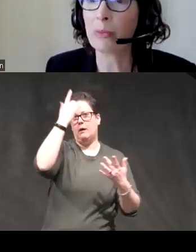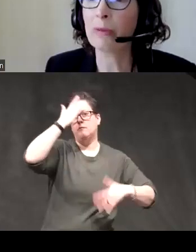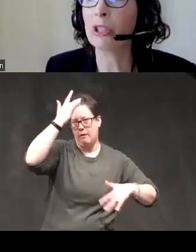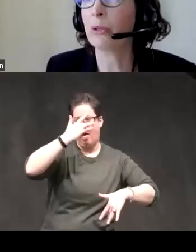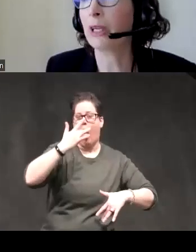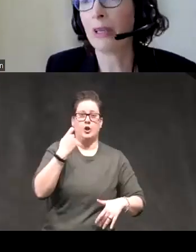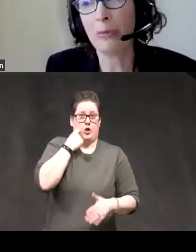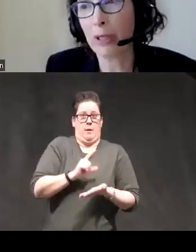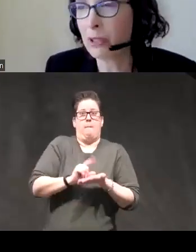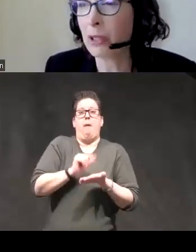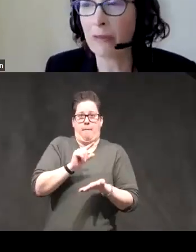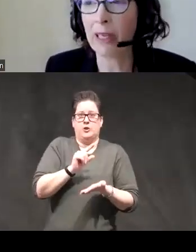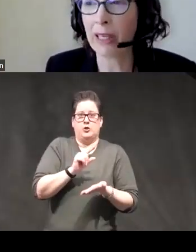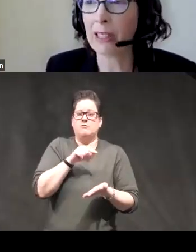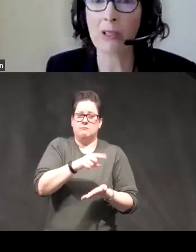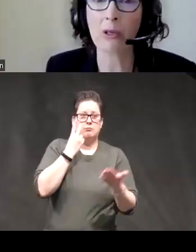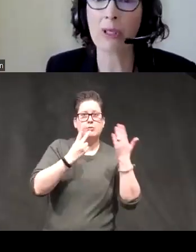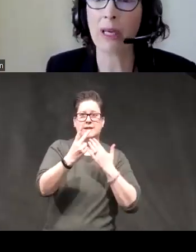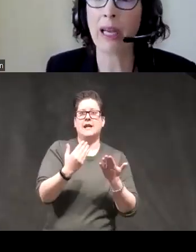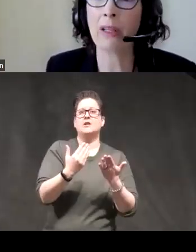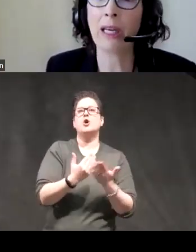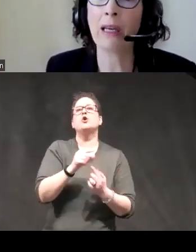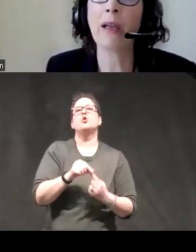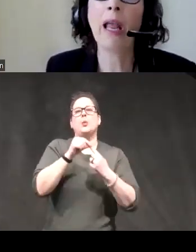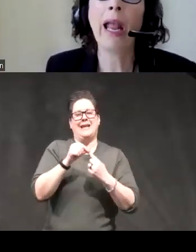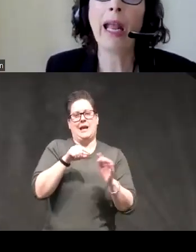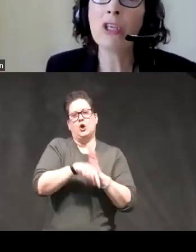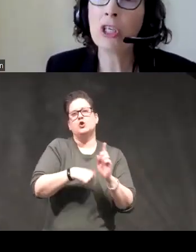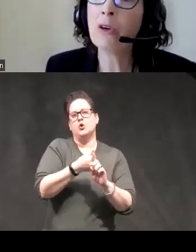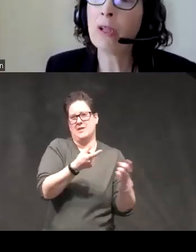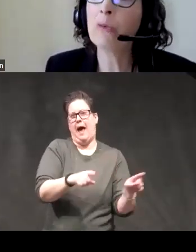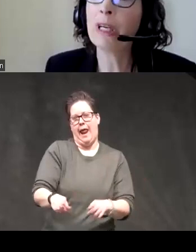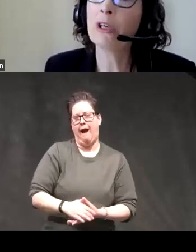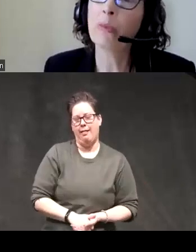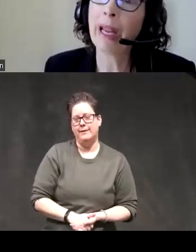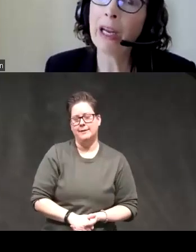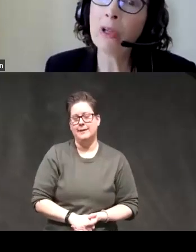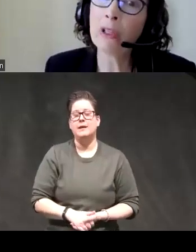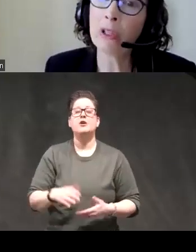just published showing it predicts unique variants in suicidality and generally when you compare the